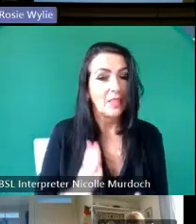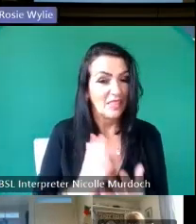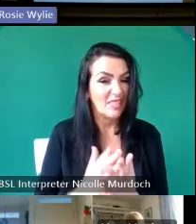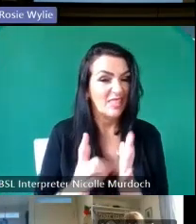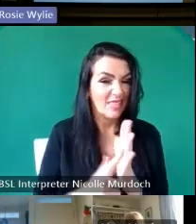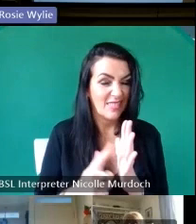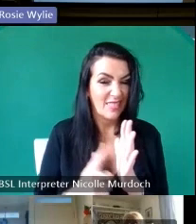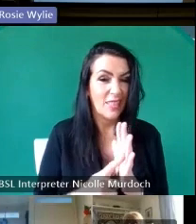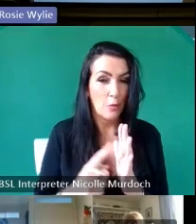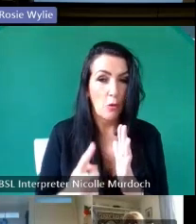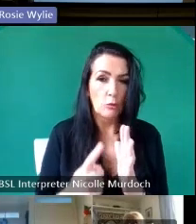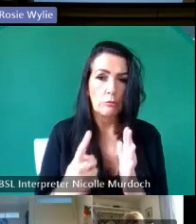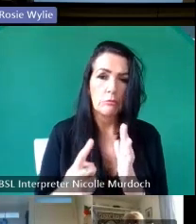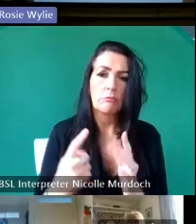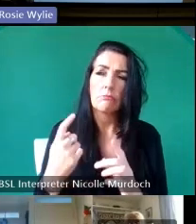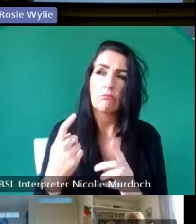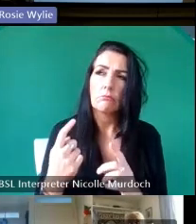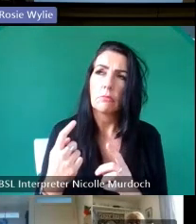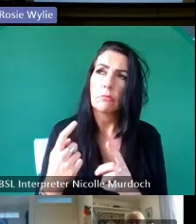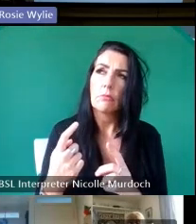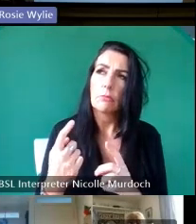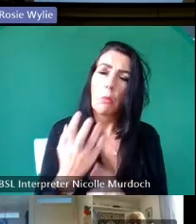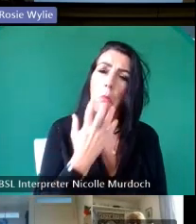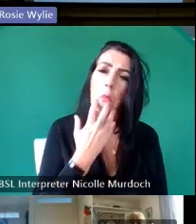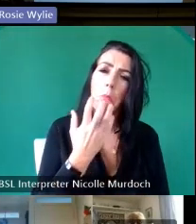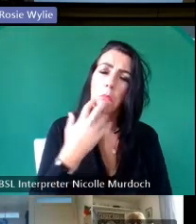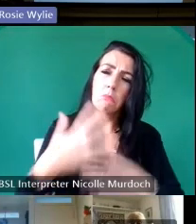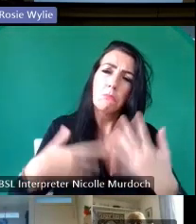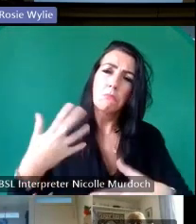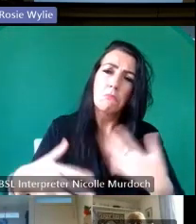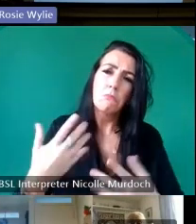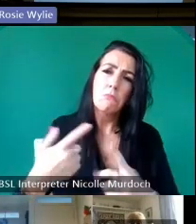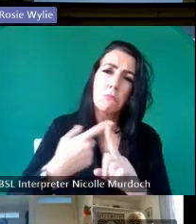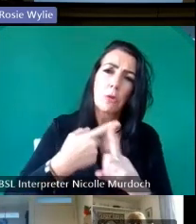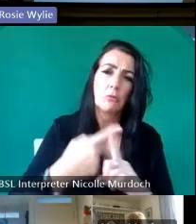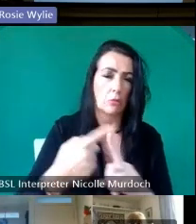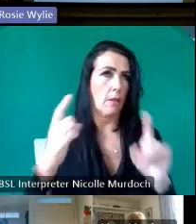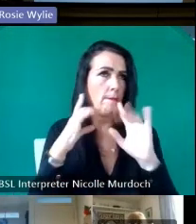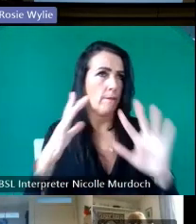to be beaten by the logistics of Lio movement has become legendary over the years one of the